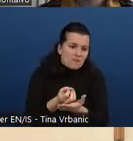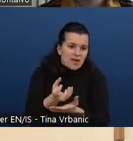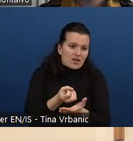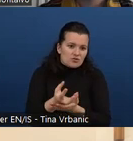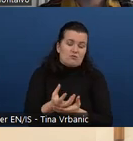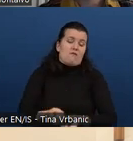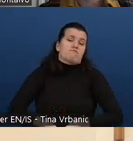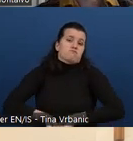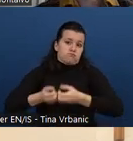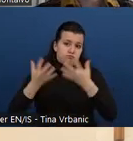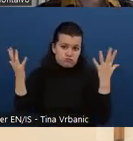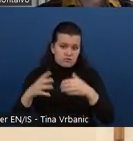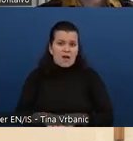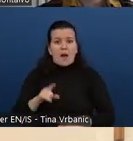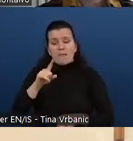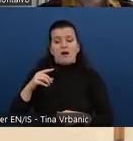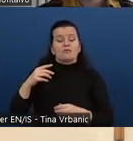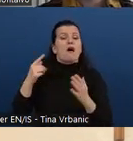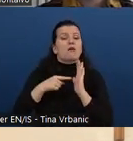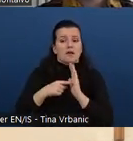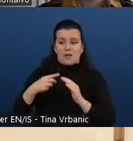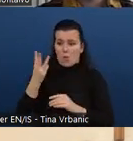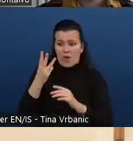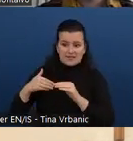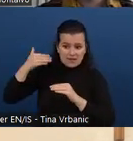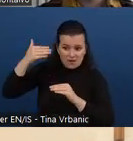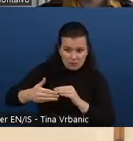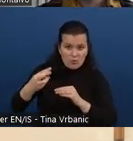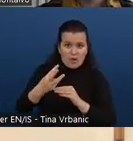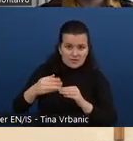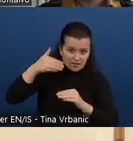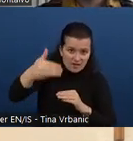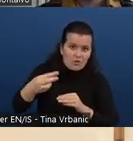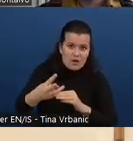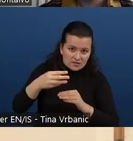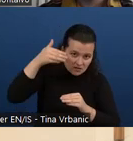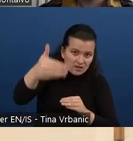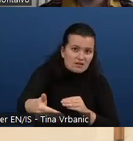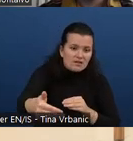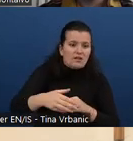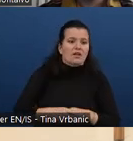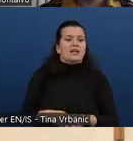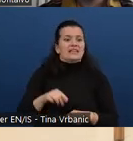But there is also every Wednesday we had a specific drop in session run by the U.S. staff